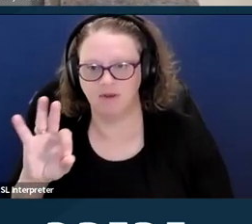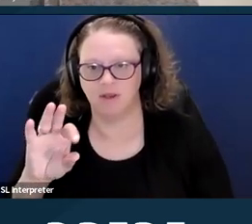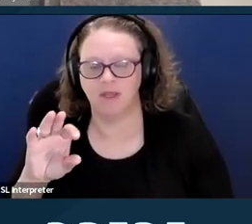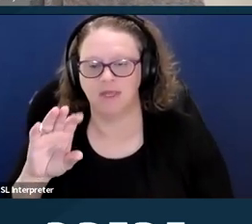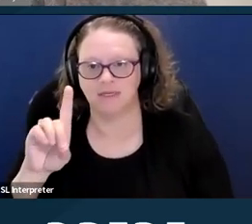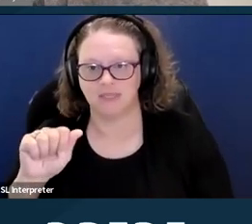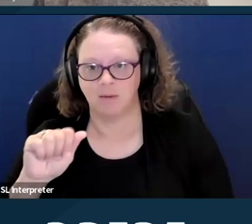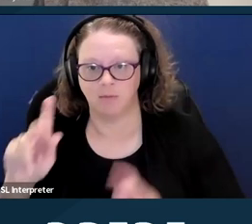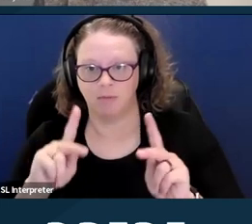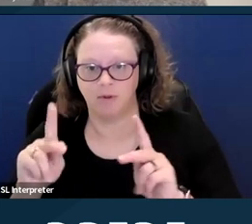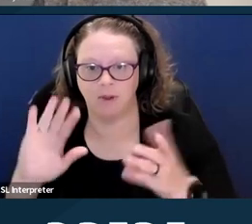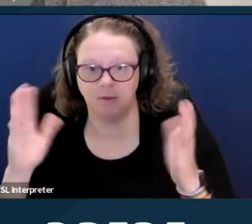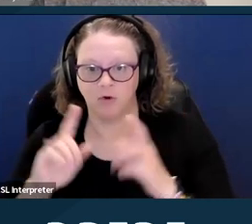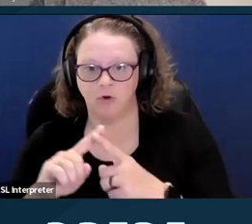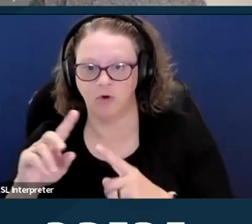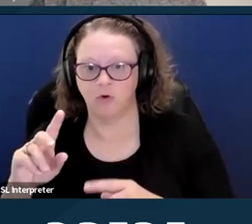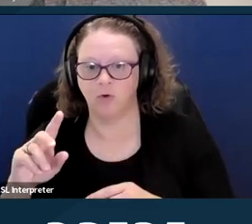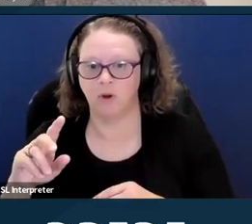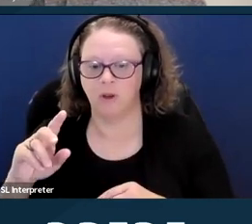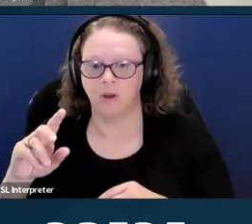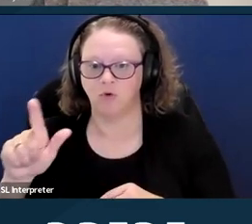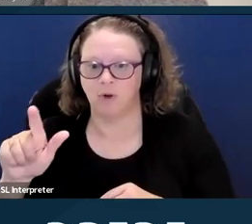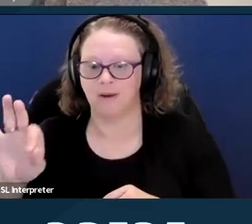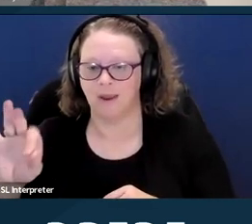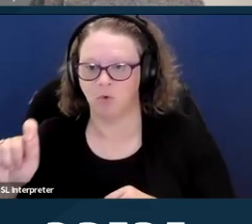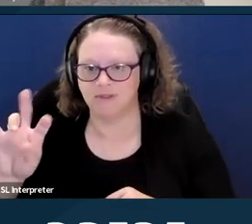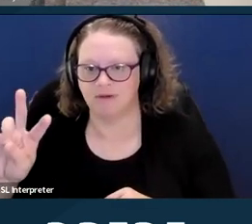of people without disabilities face logistical barriers.